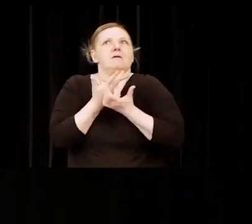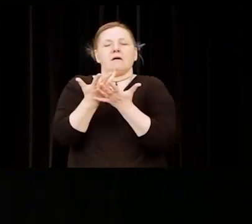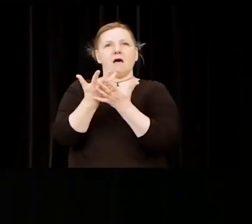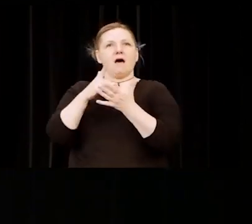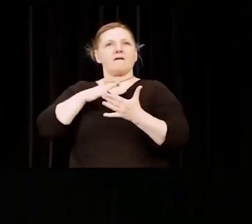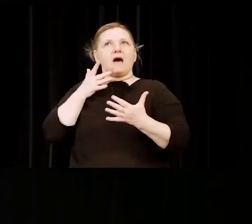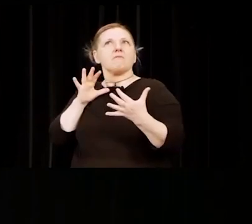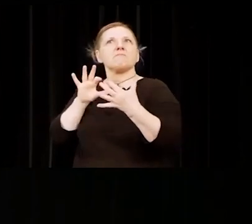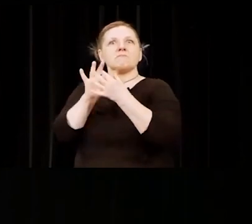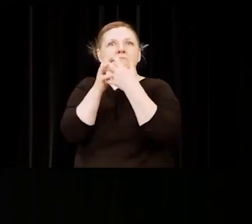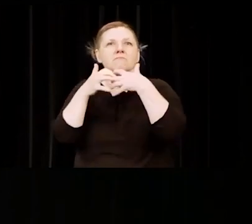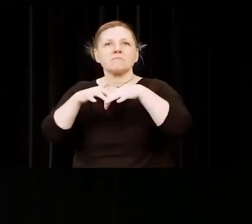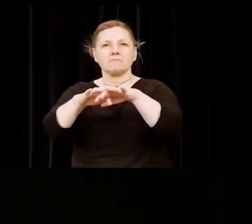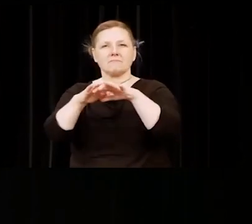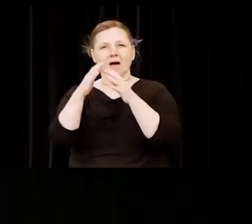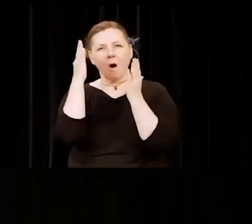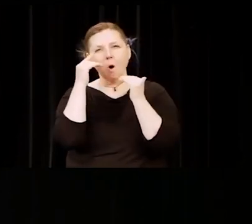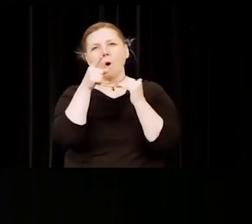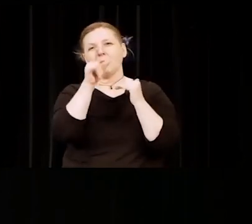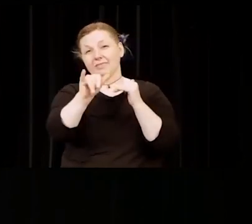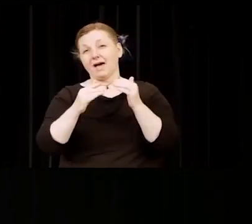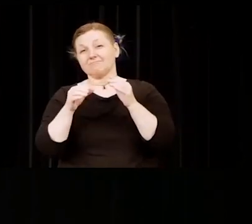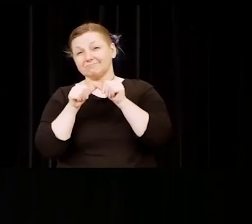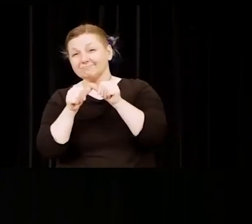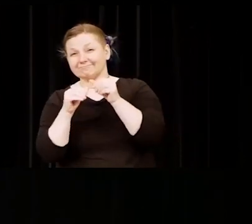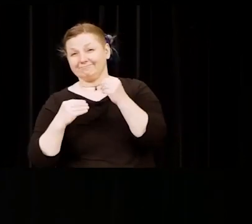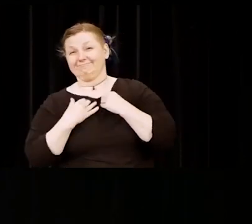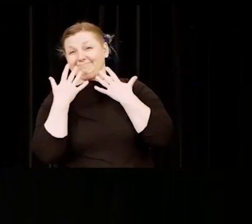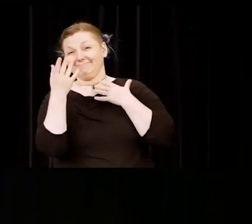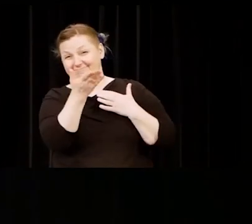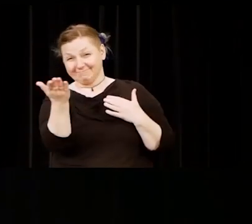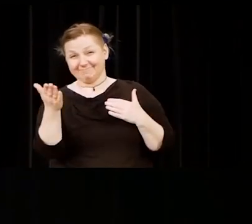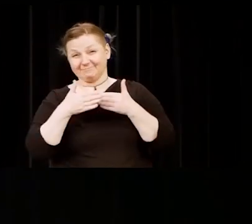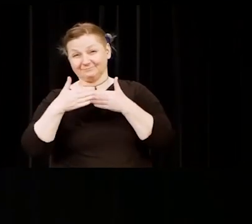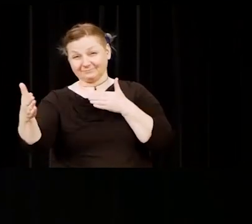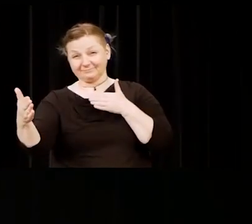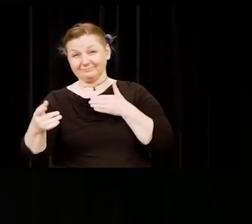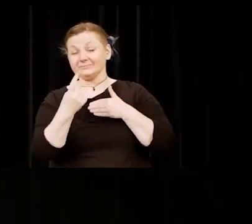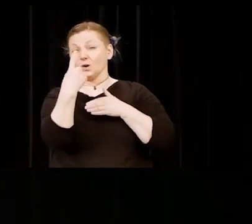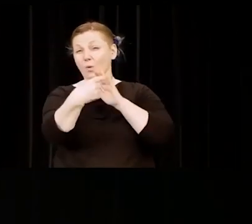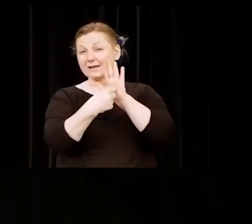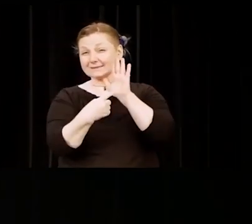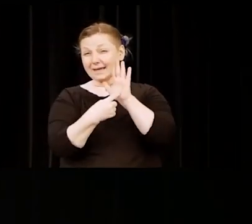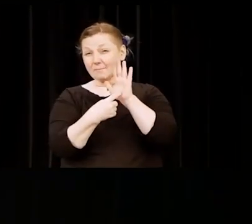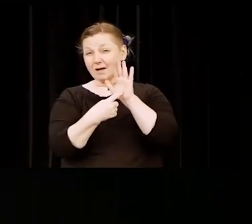inspiration from them as you look towards your future. Ugo Iyeh grew up in Nigeria,